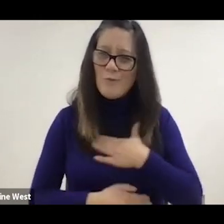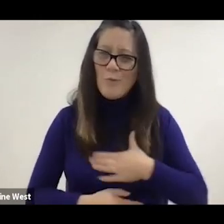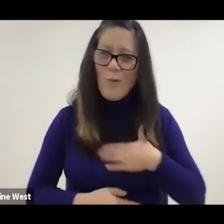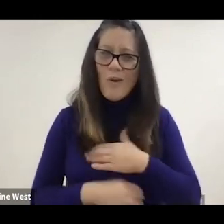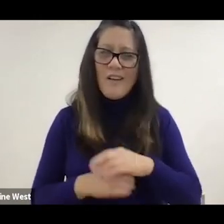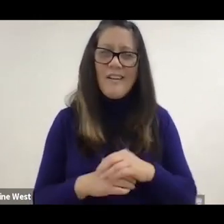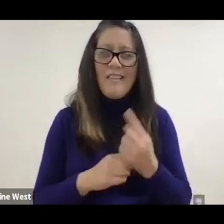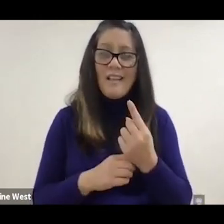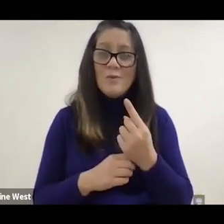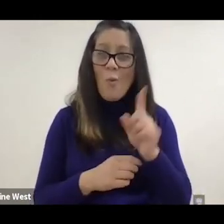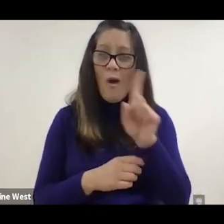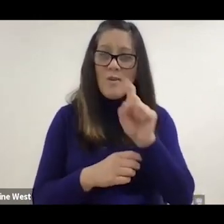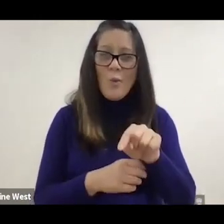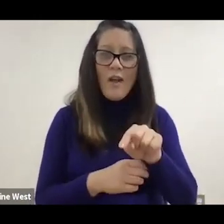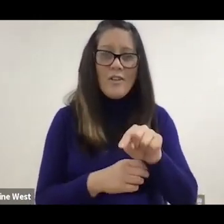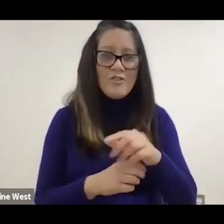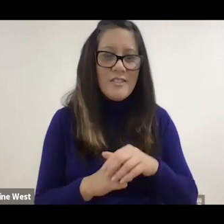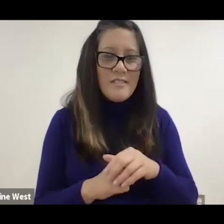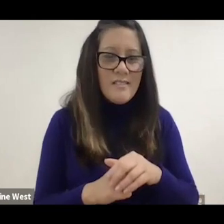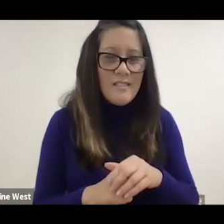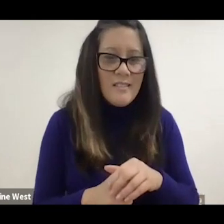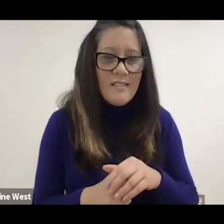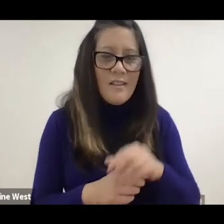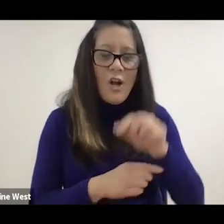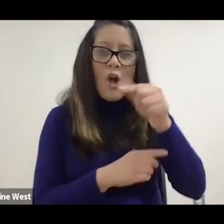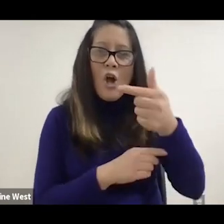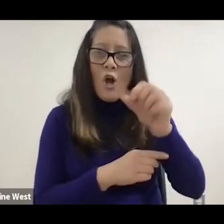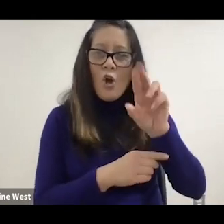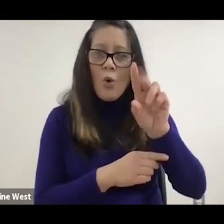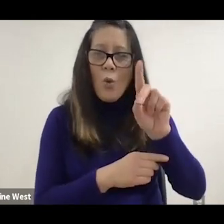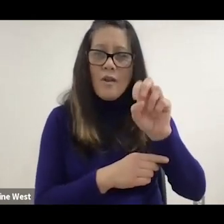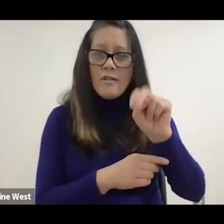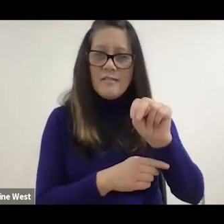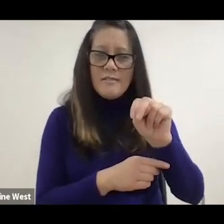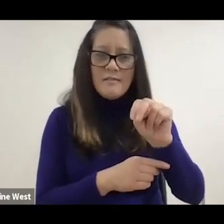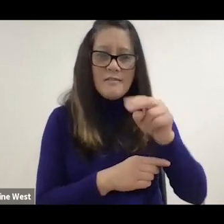That's the question Gordon Harton had. he runs the world's first accessible theme,